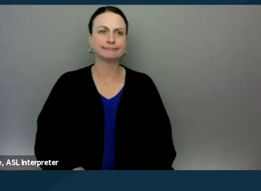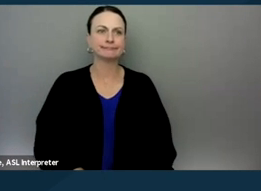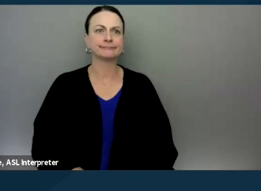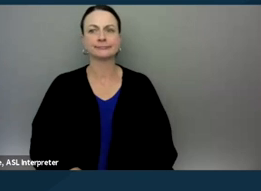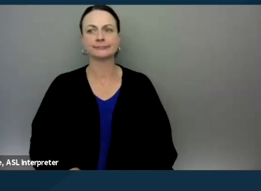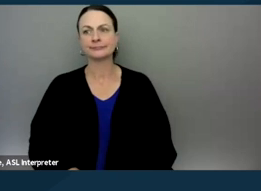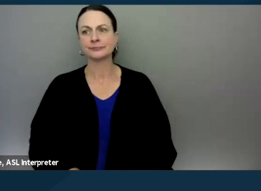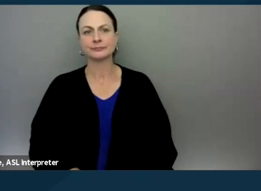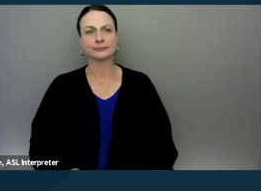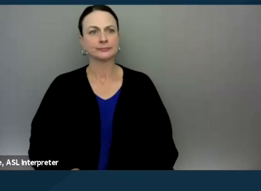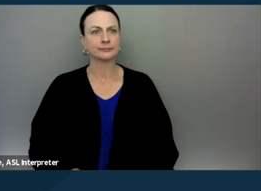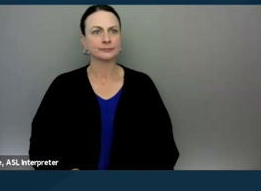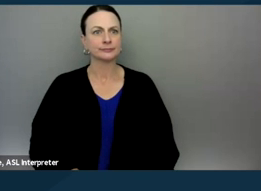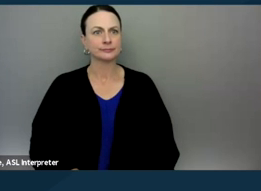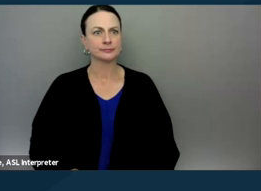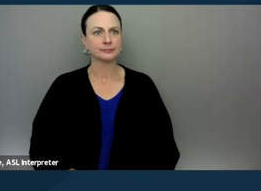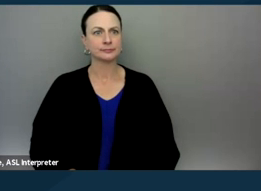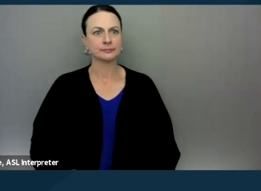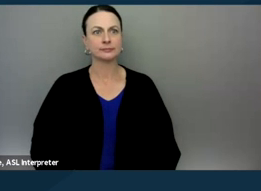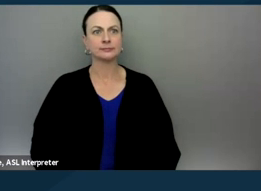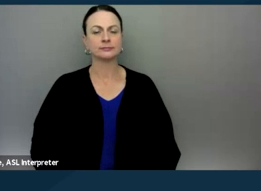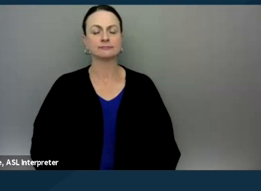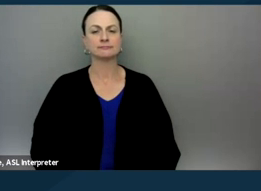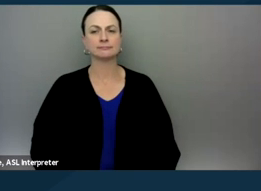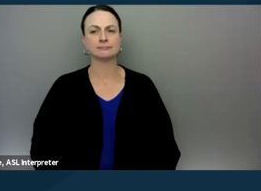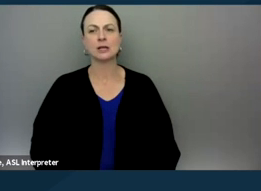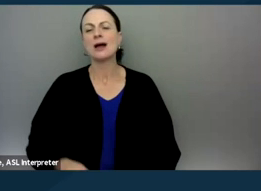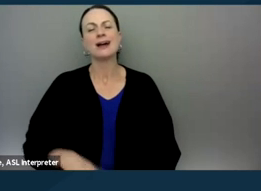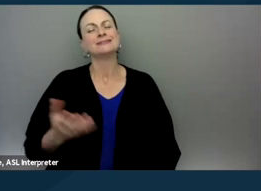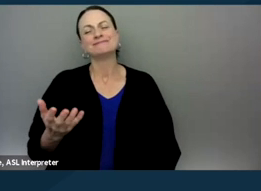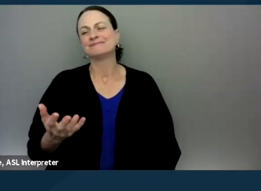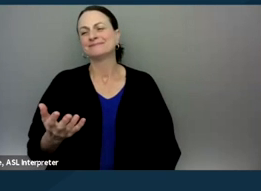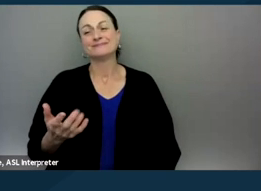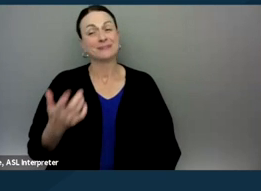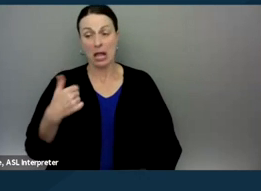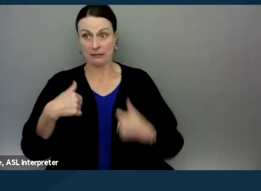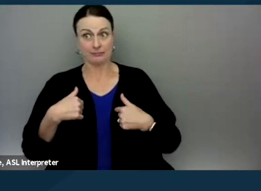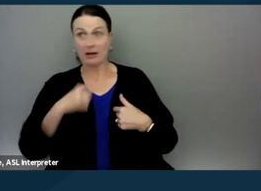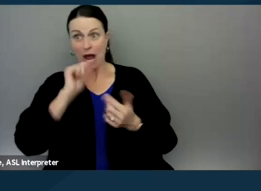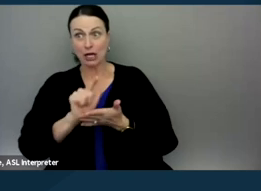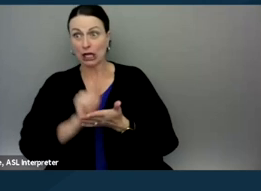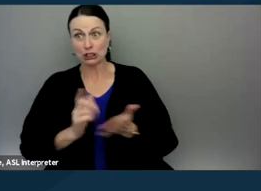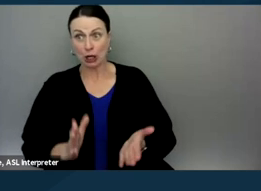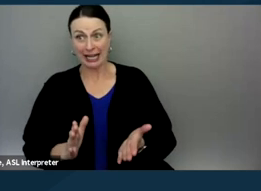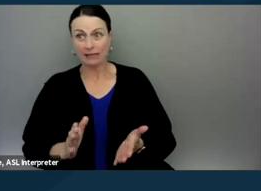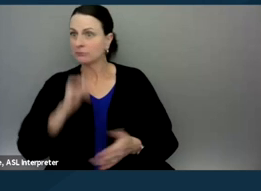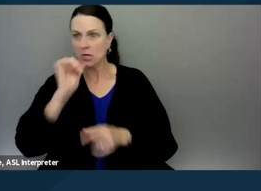You know, there's ways in which we don't always know as non-attorneys, you know, we're not trained in legal strategy.